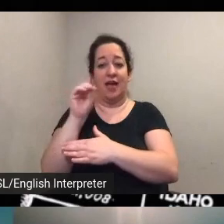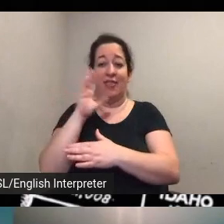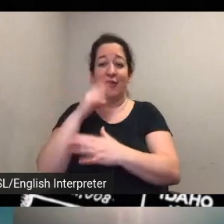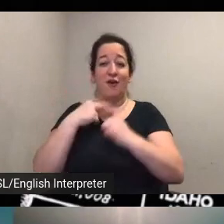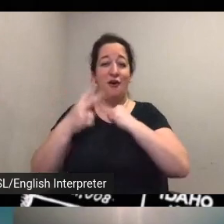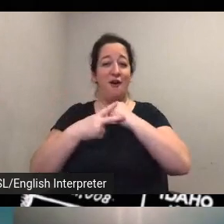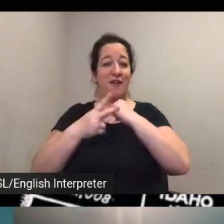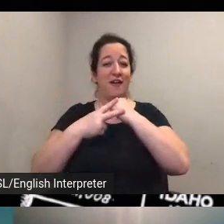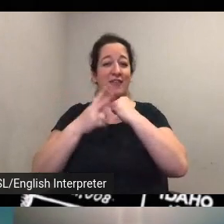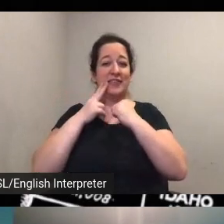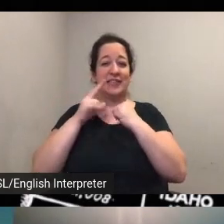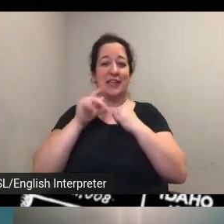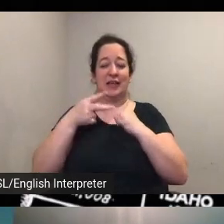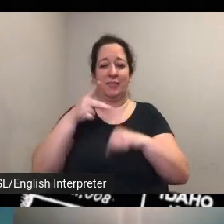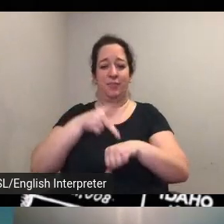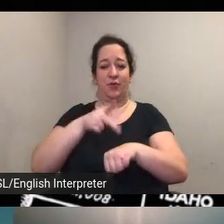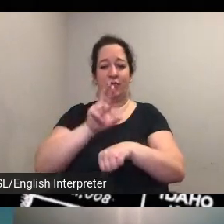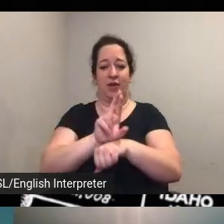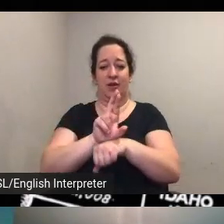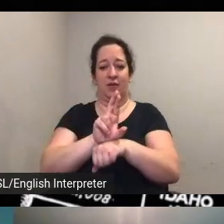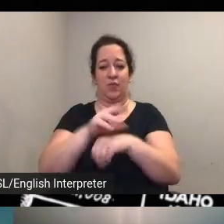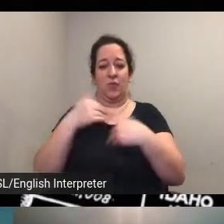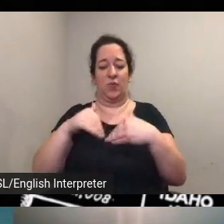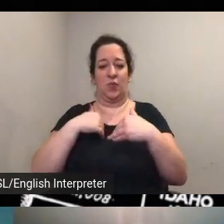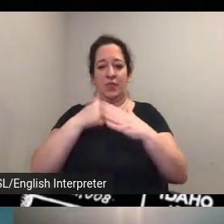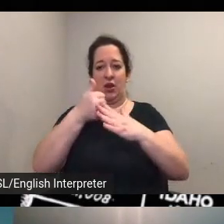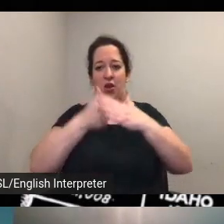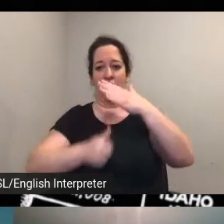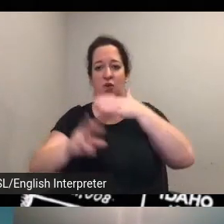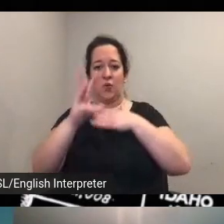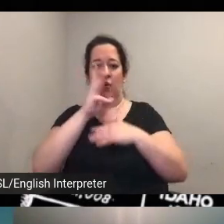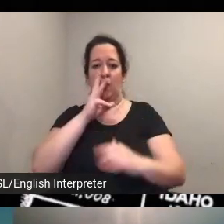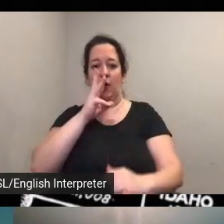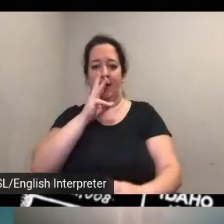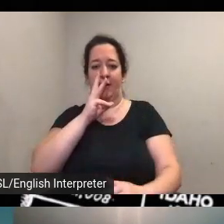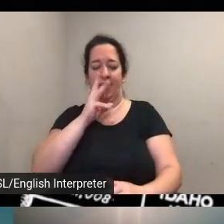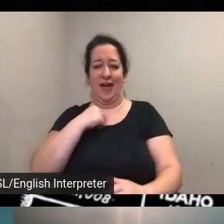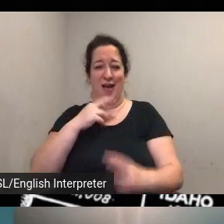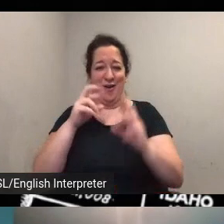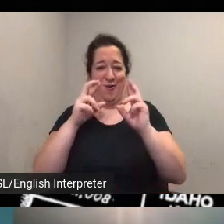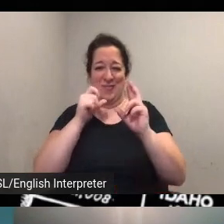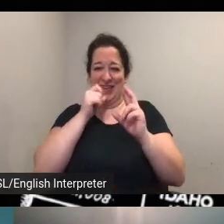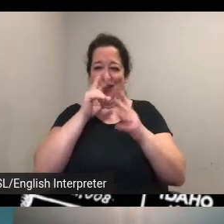bit underwater i hope that's not literally um